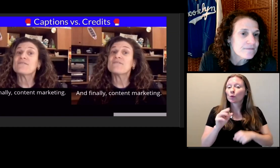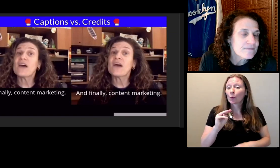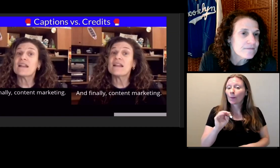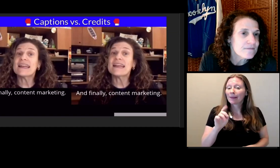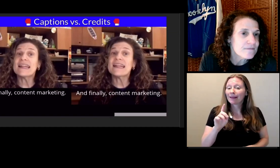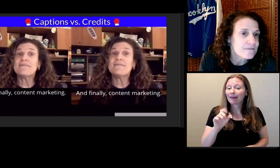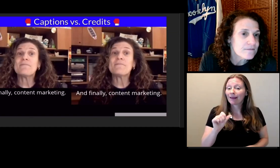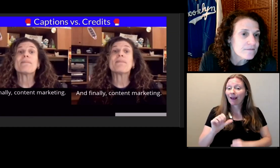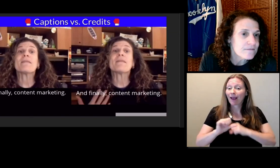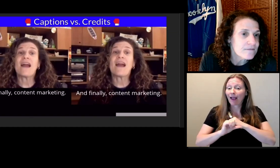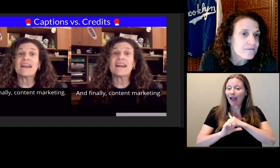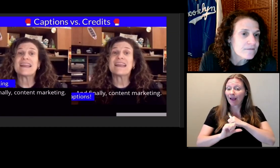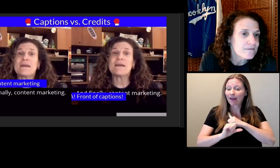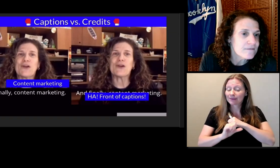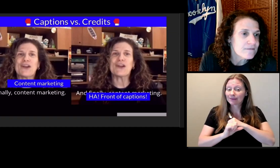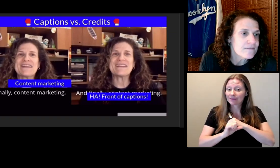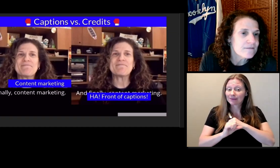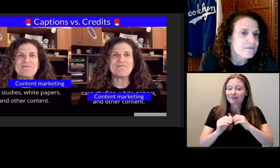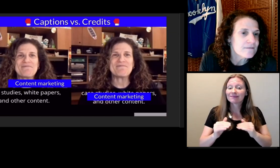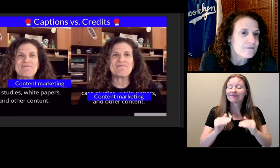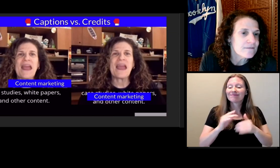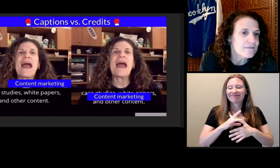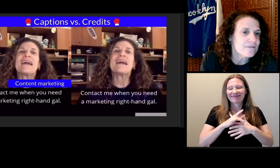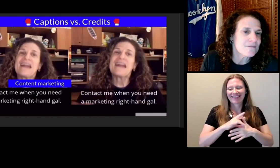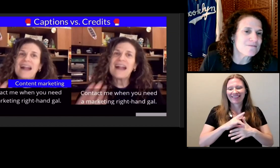And finally, content marketing.